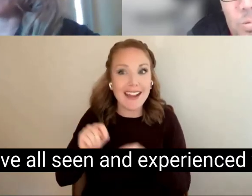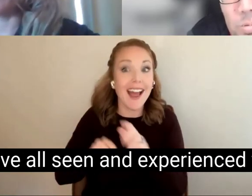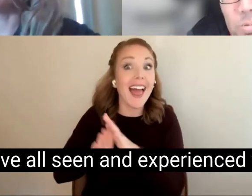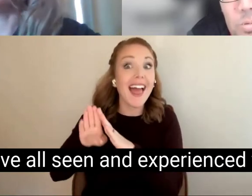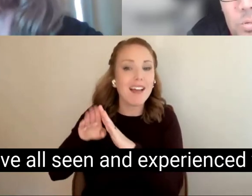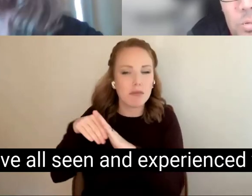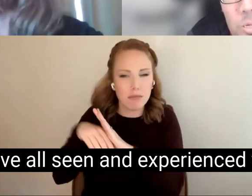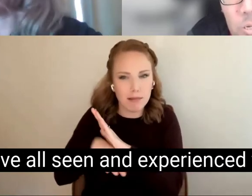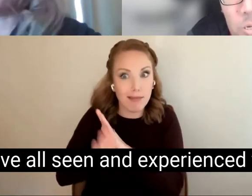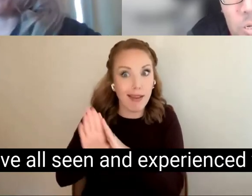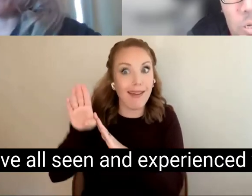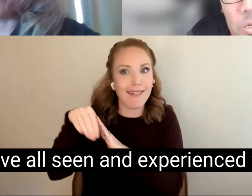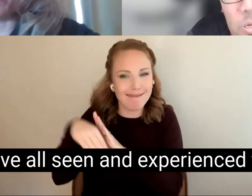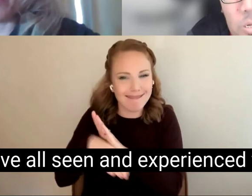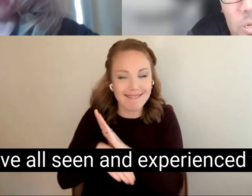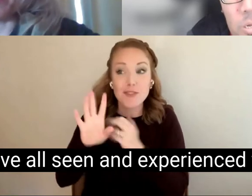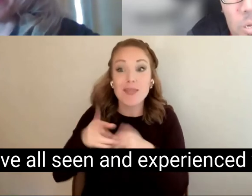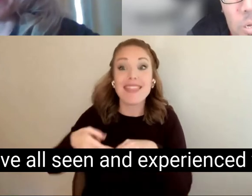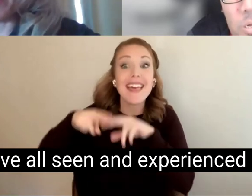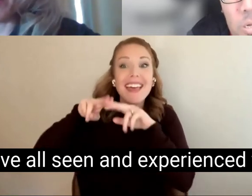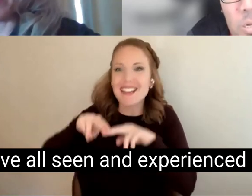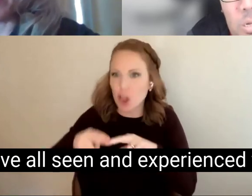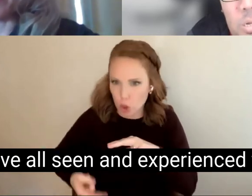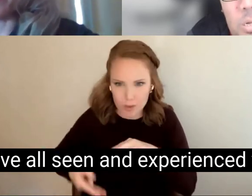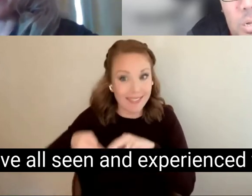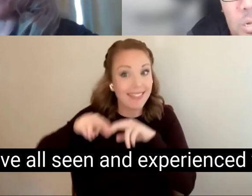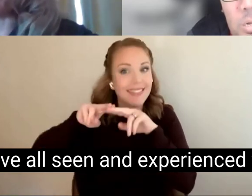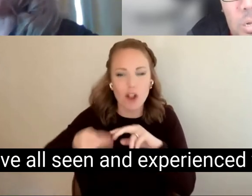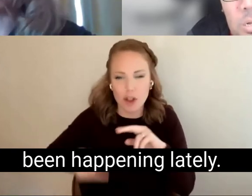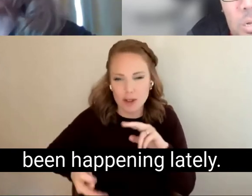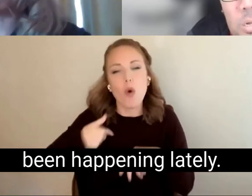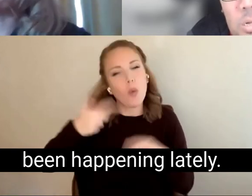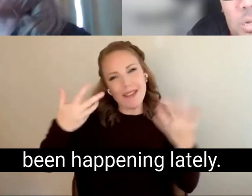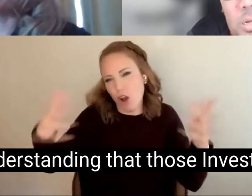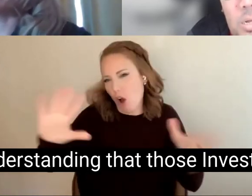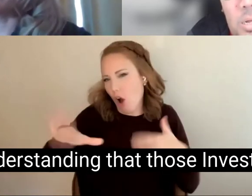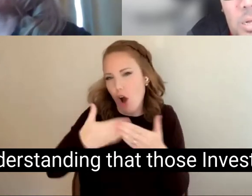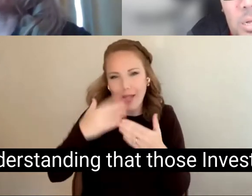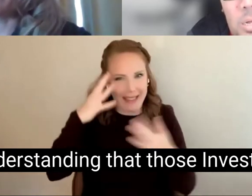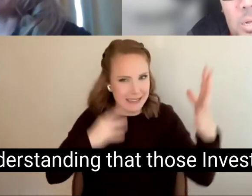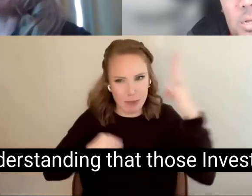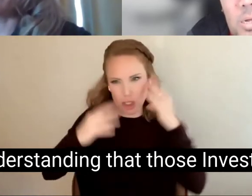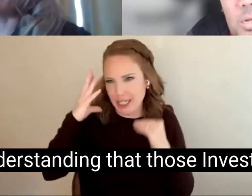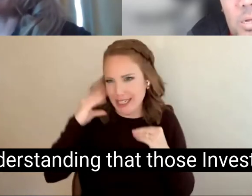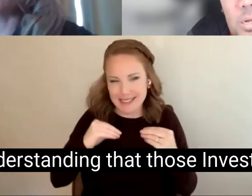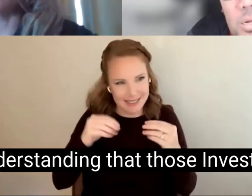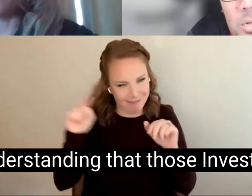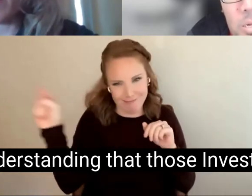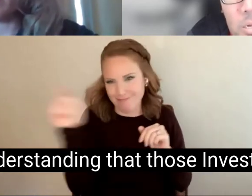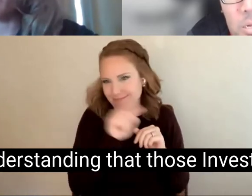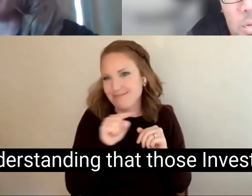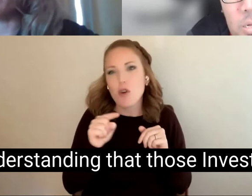But we've all seen and experienced what's been happening lately. And understanding that those Investments